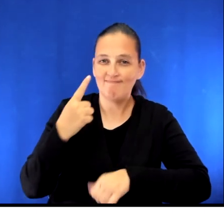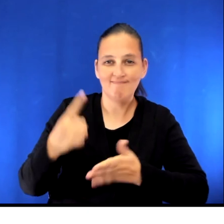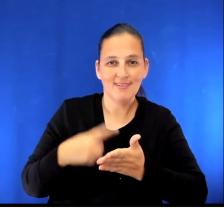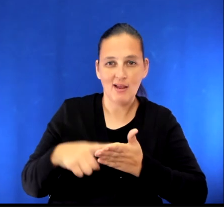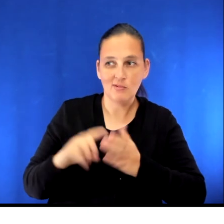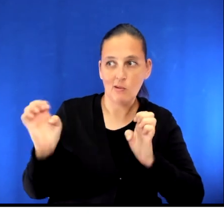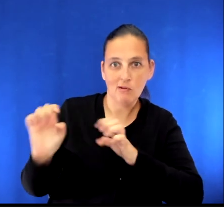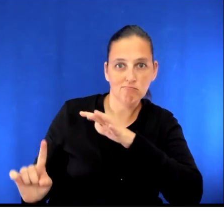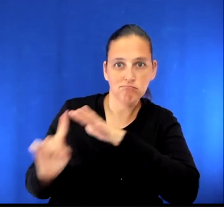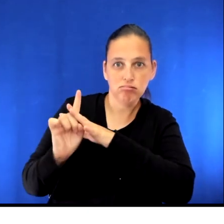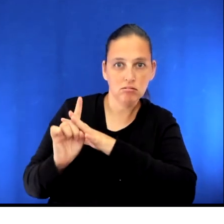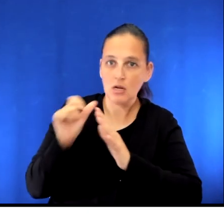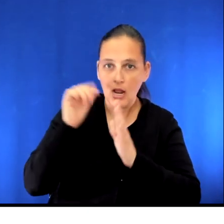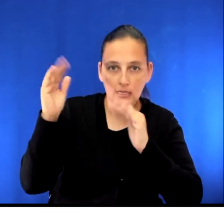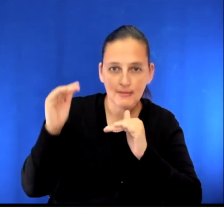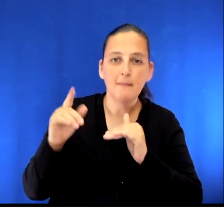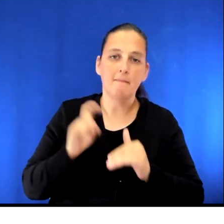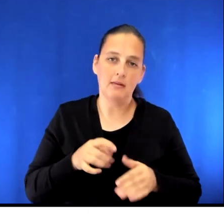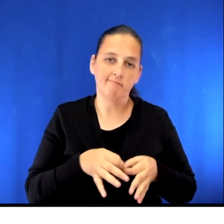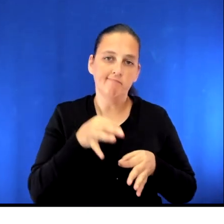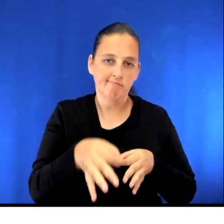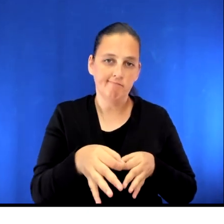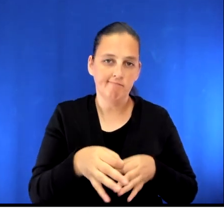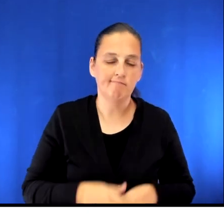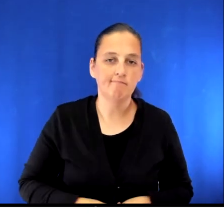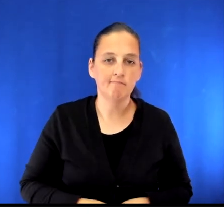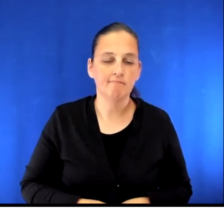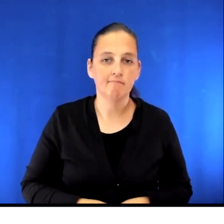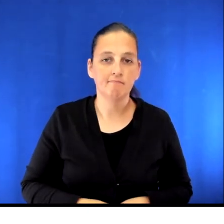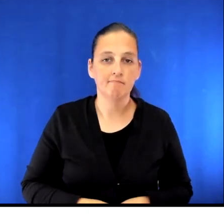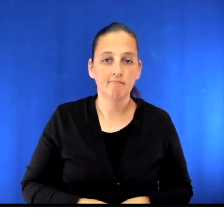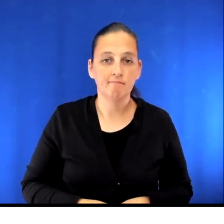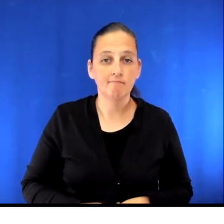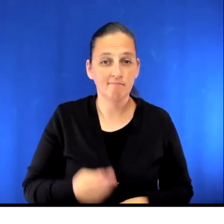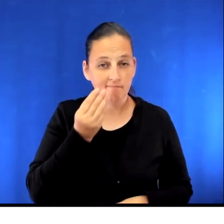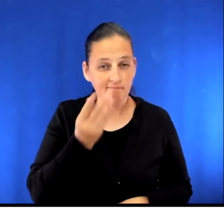due to unforeseen circumstances such as emergency cases. Please know that every effort